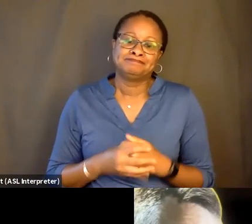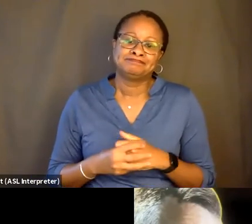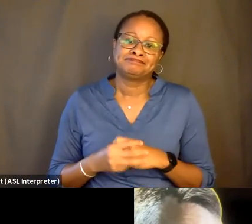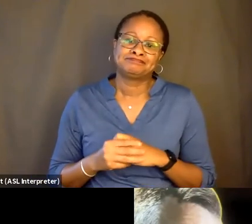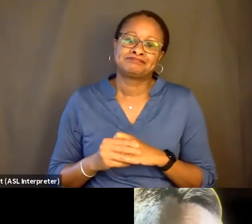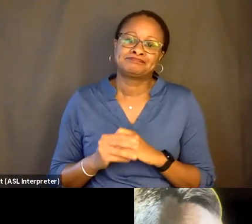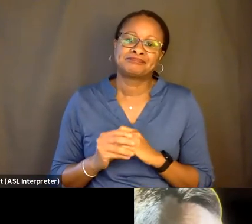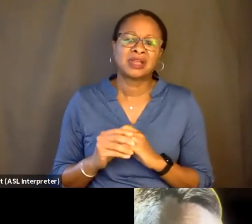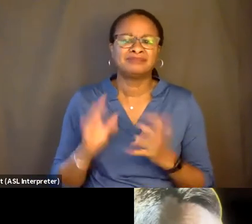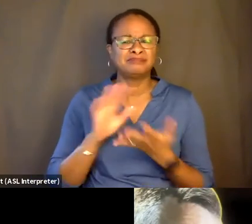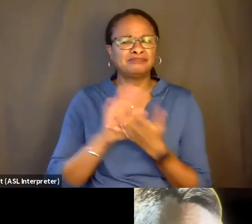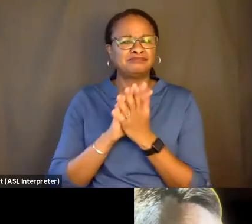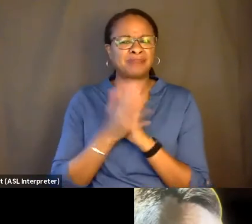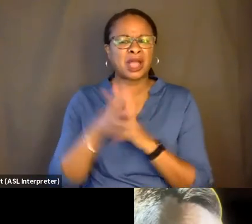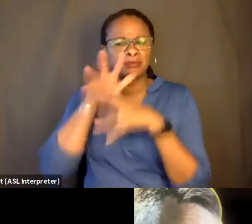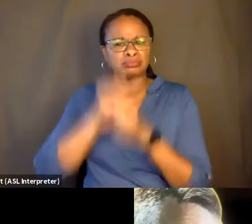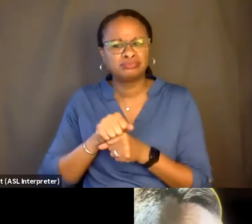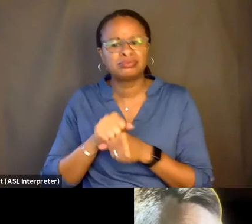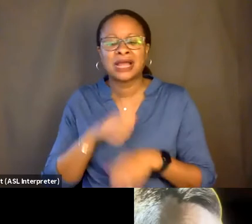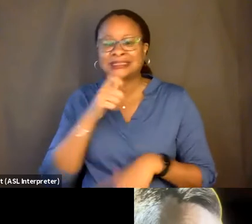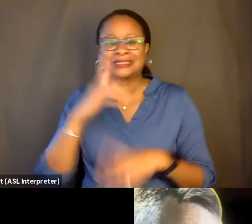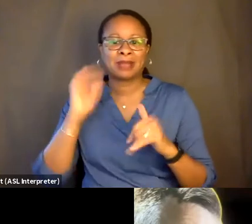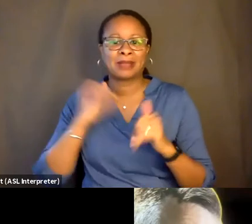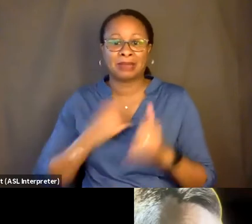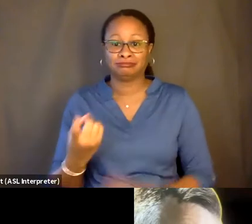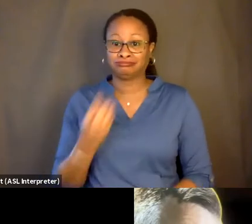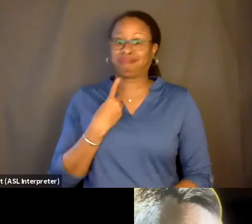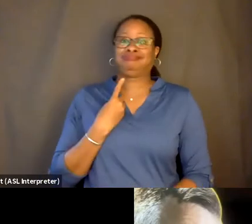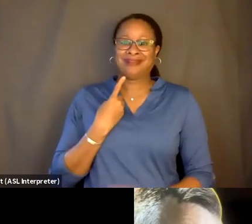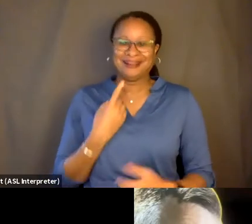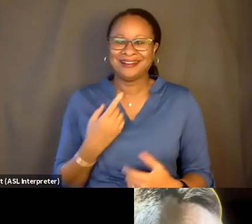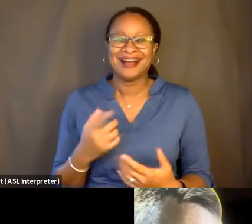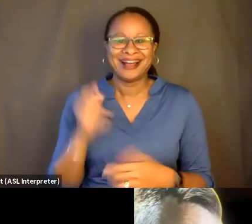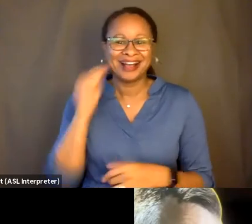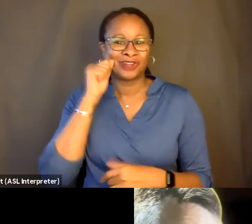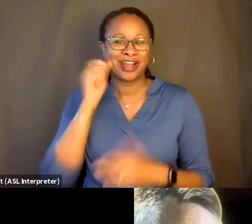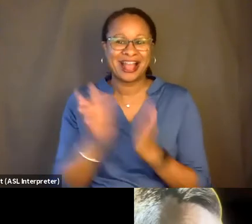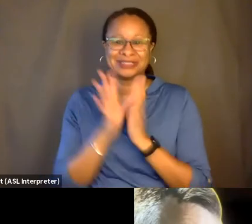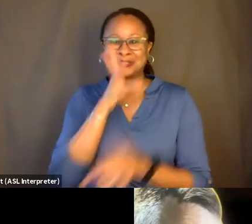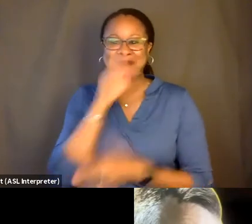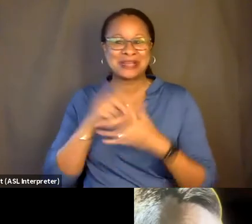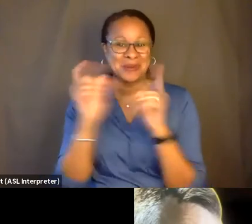I mean, it's like, Andrea, you didn't expect me to come through the screen and ask you to speak in words, right?